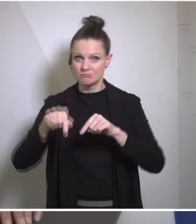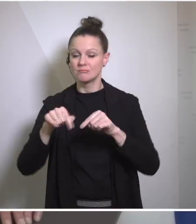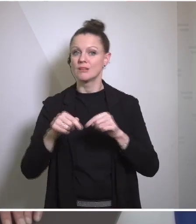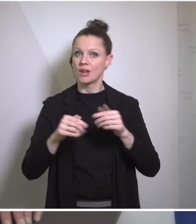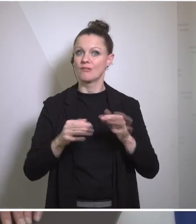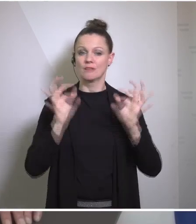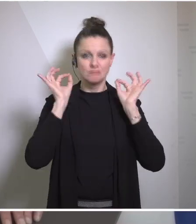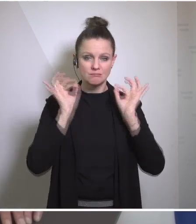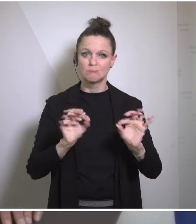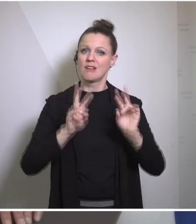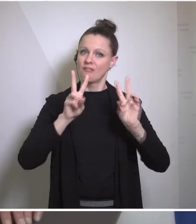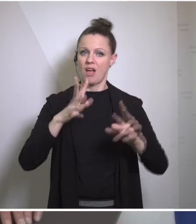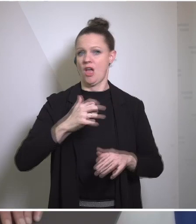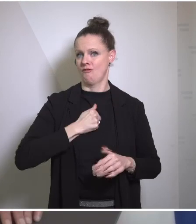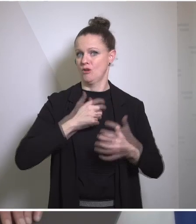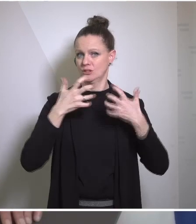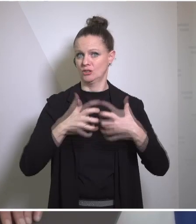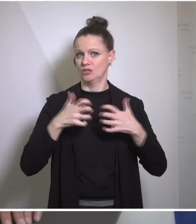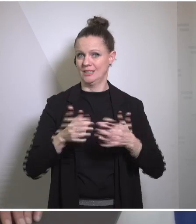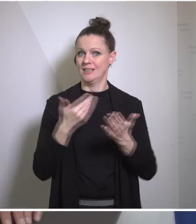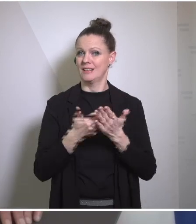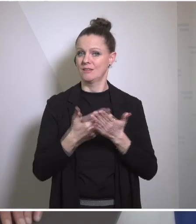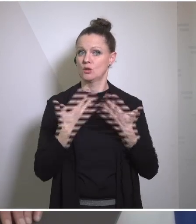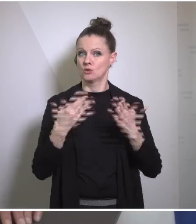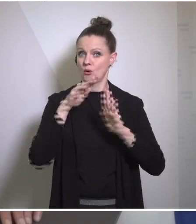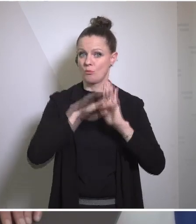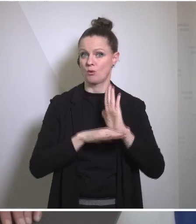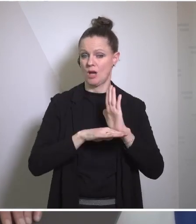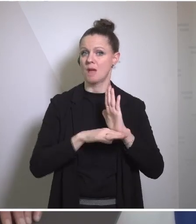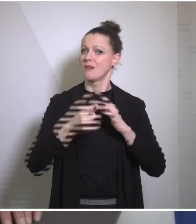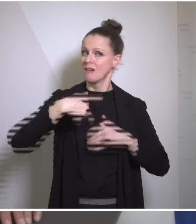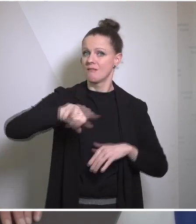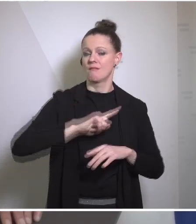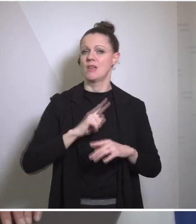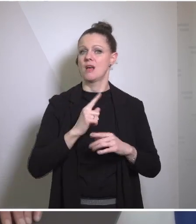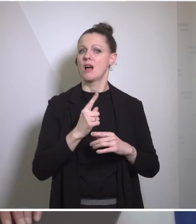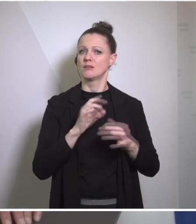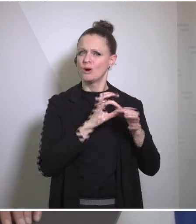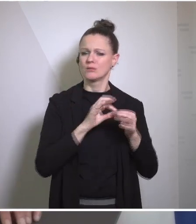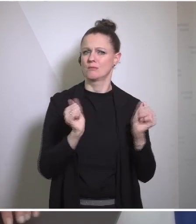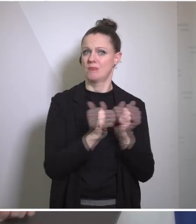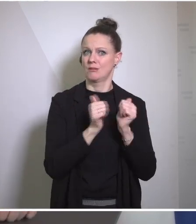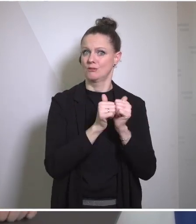success story. So I believe with these programs we push our strategic partnership on a new level and